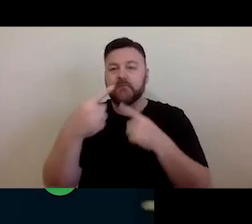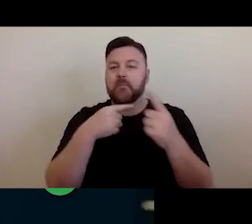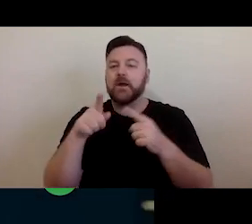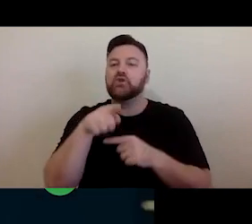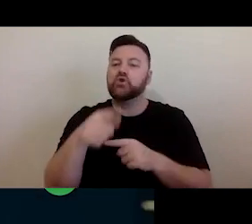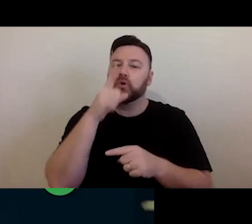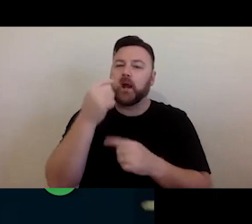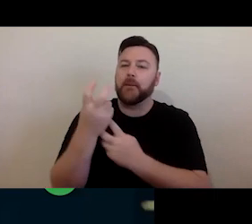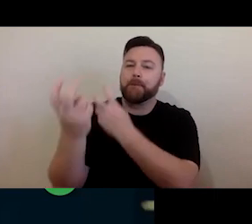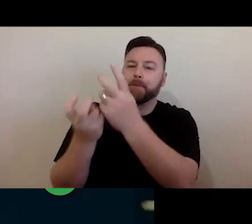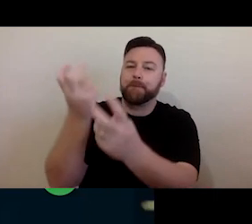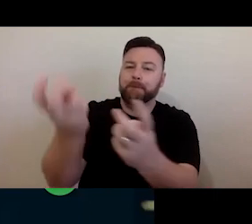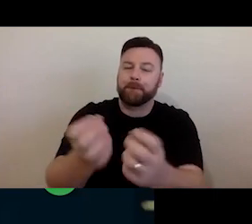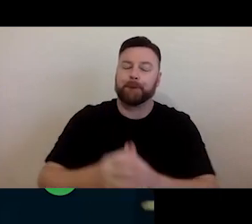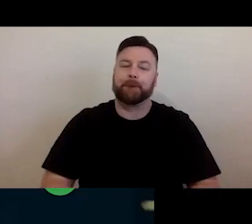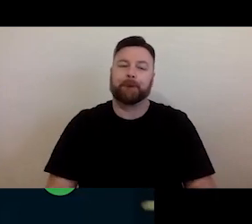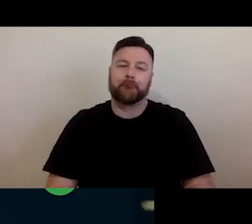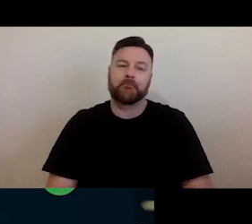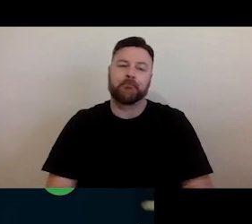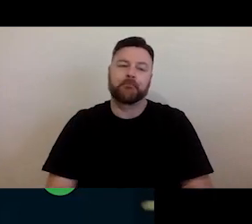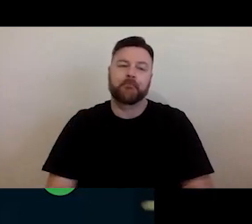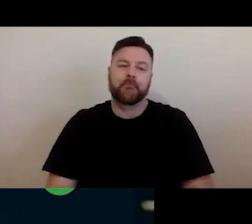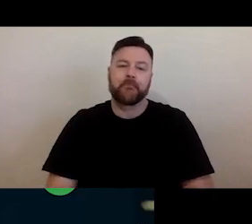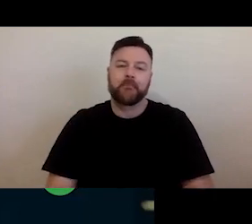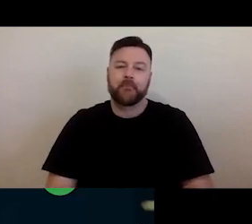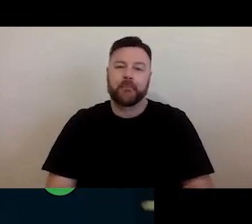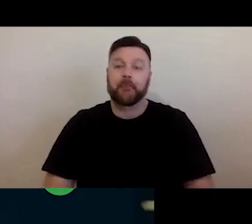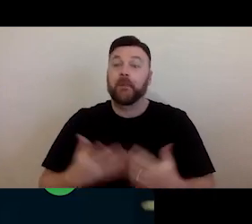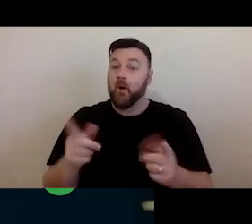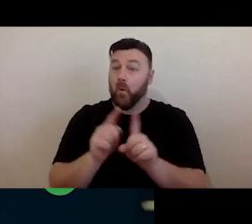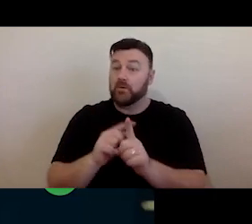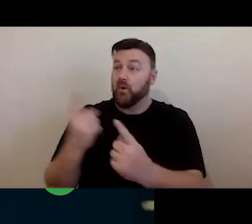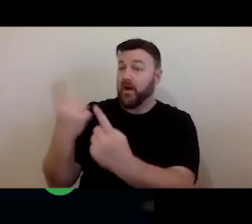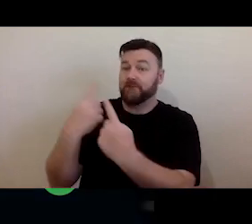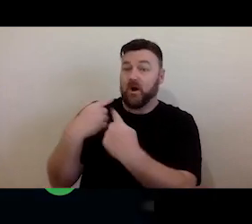as I said, I want to follow-up with links and information and where you might get advice as well.